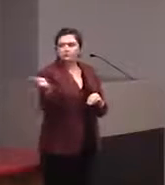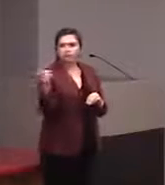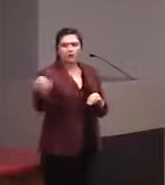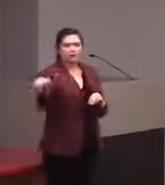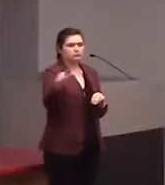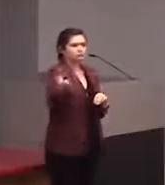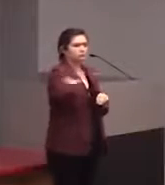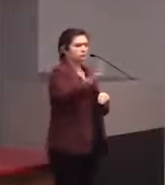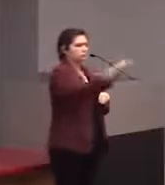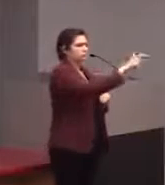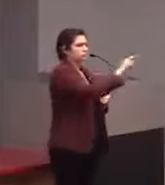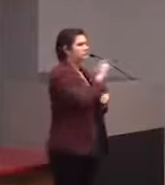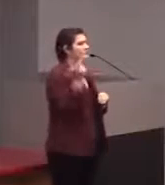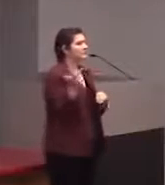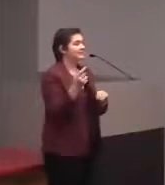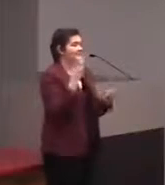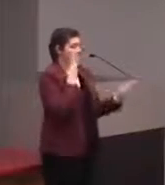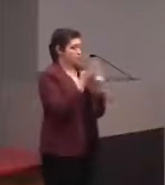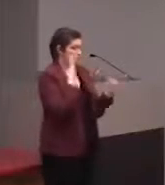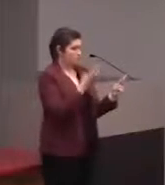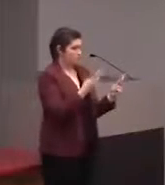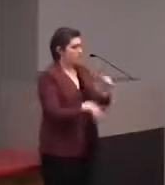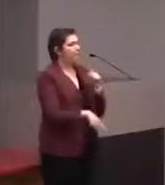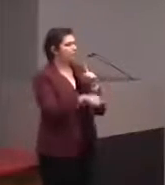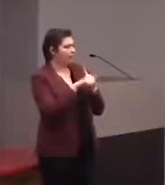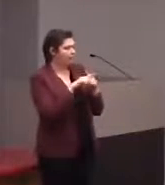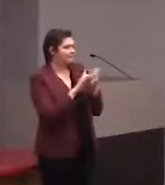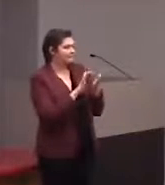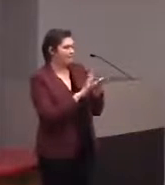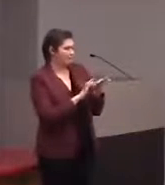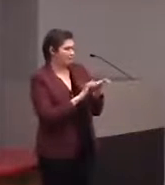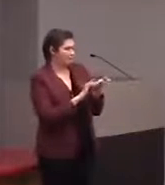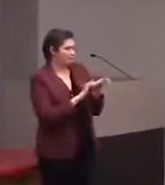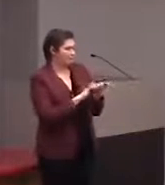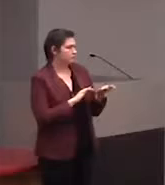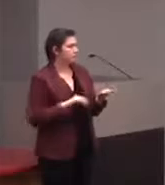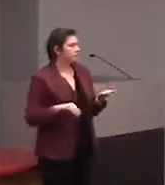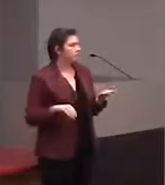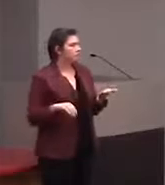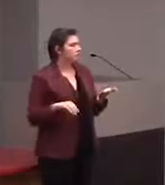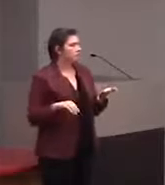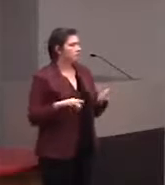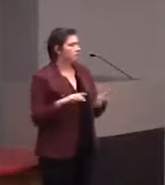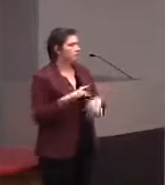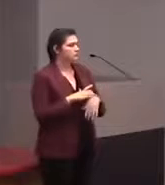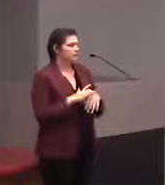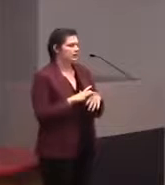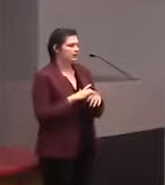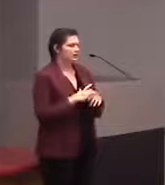so it's visual and tactile and it fits over a giant tablet.